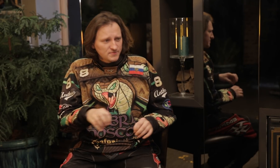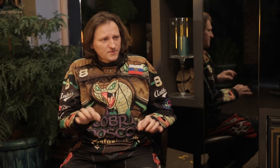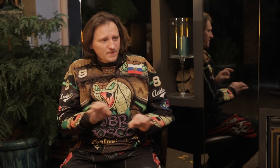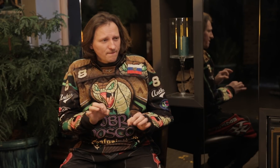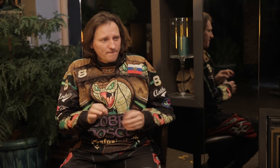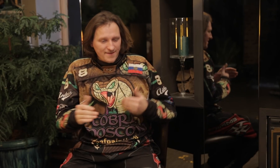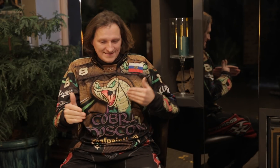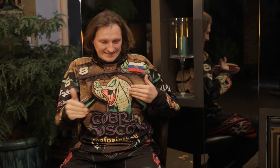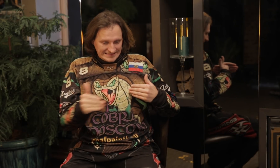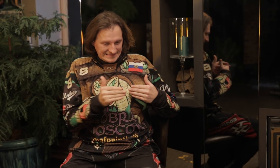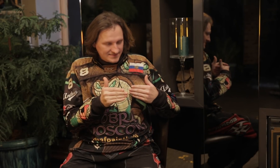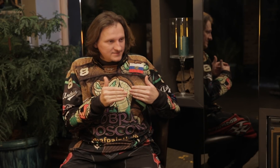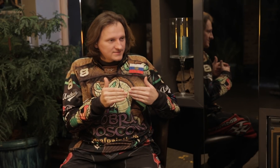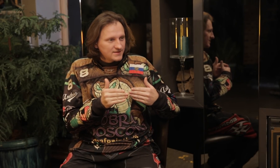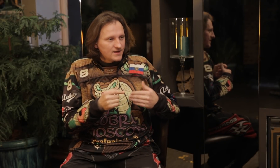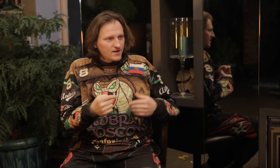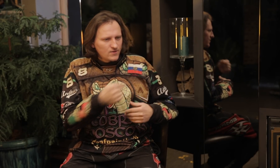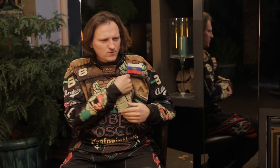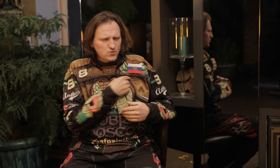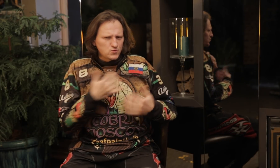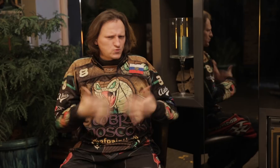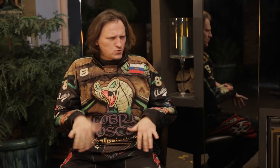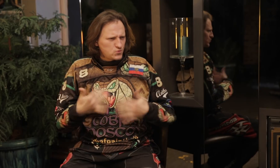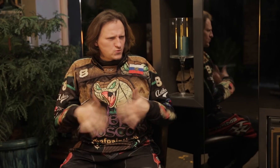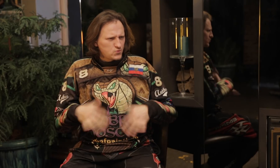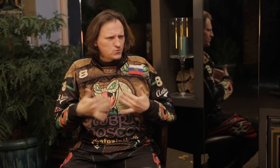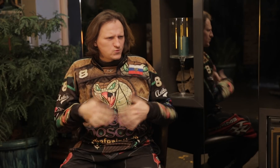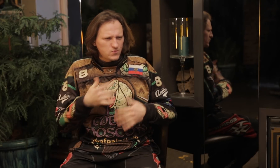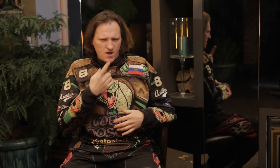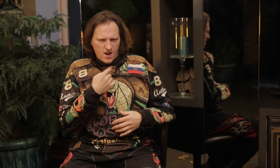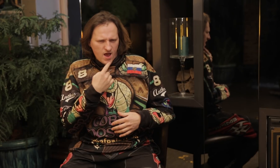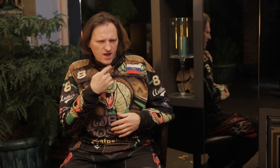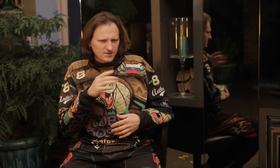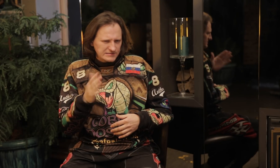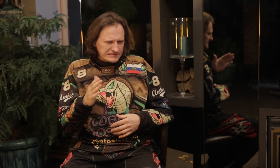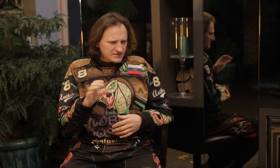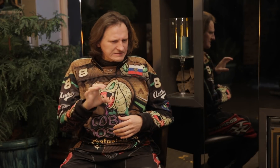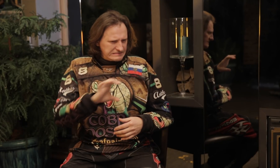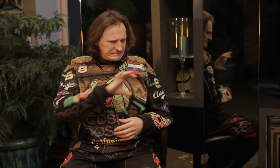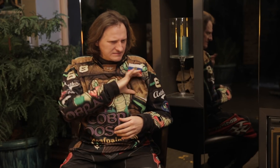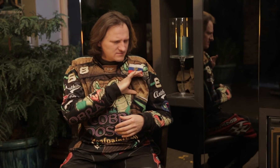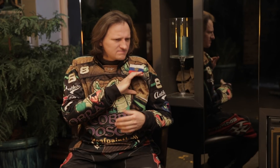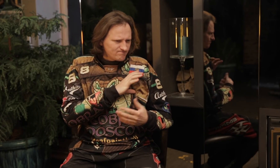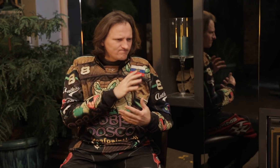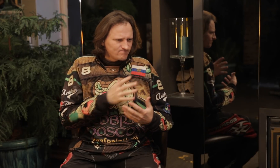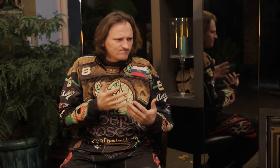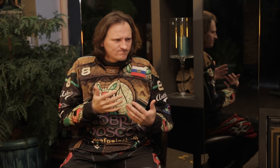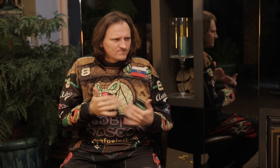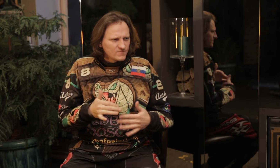But, when you are at close range, it does hurt very much. It will usually leave a red mark on your skin.